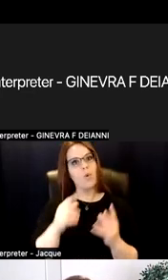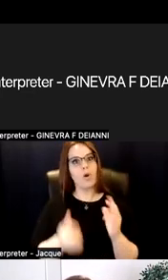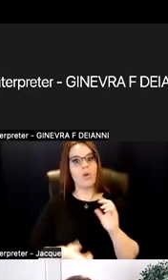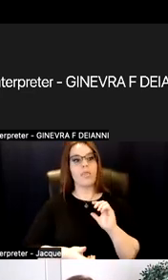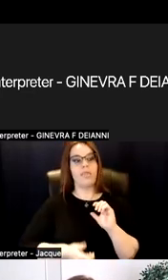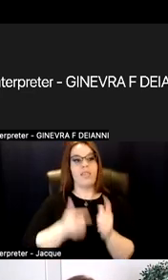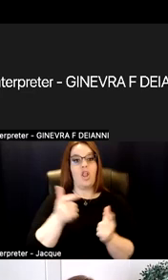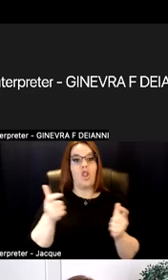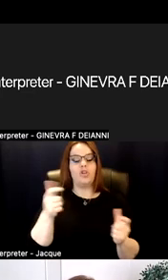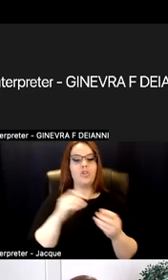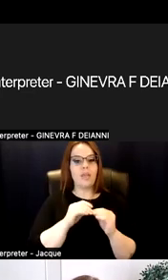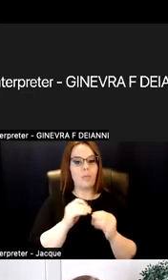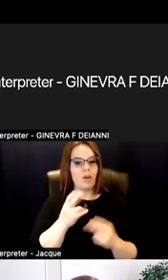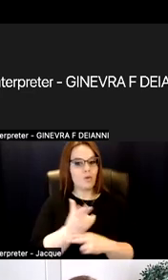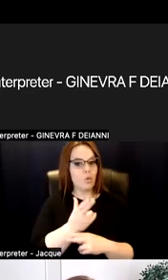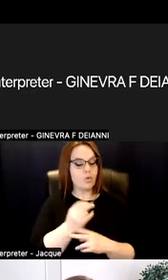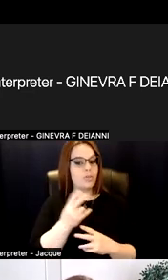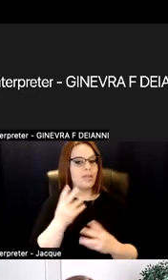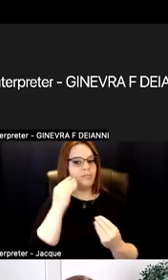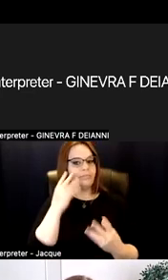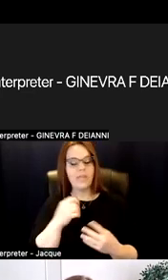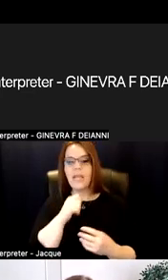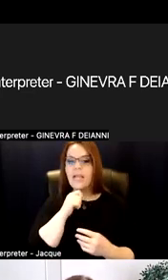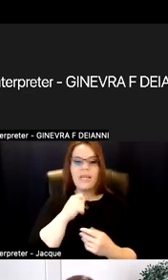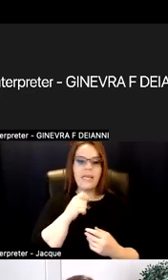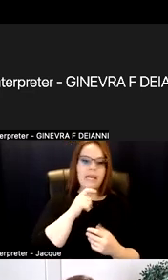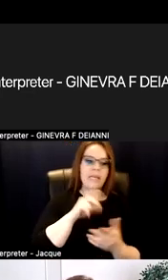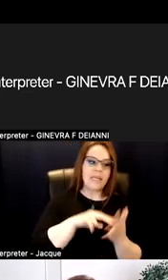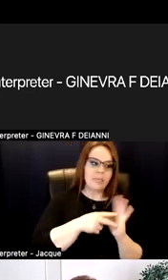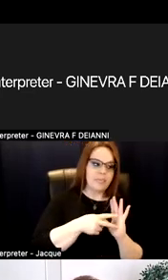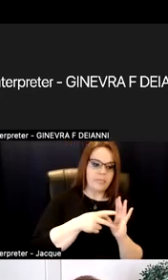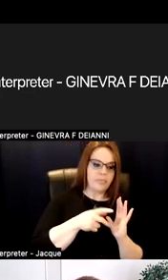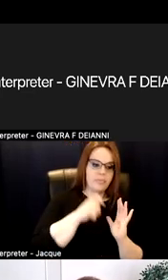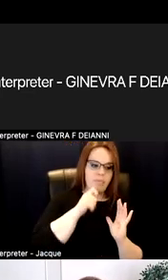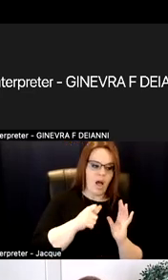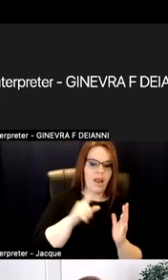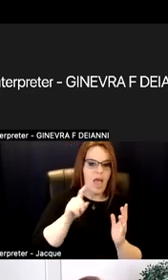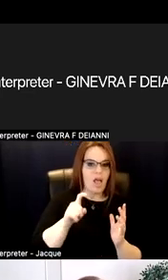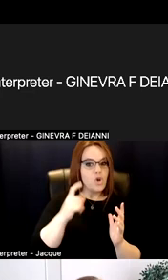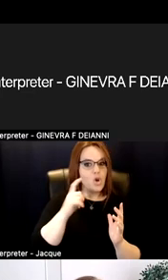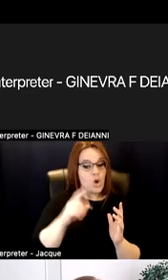It's not about knowing what someone's trauma history is. It's not about judging the severity of their trauma